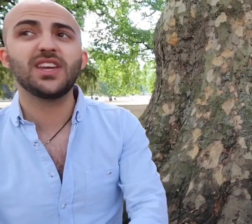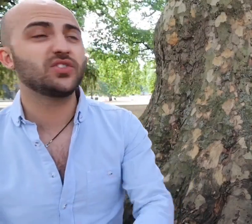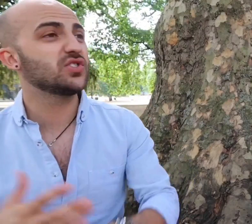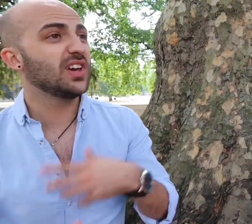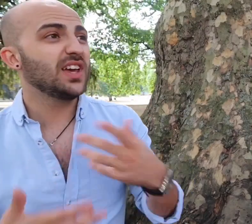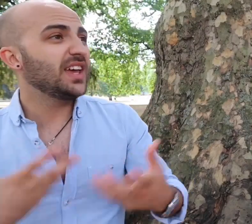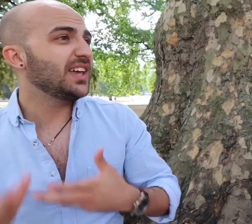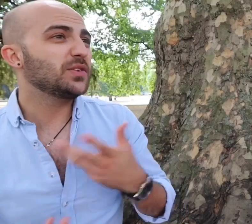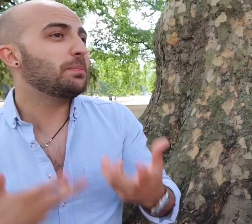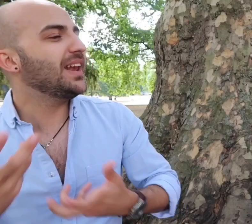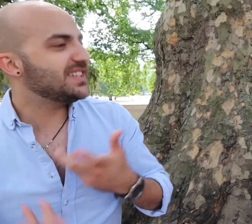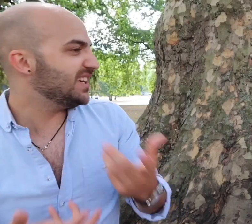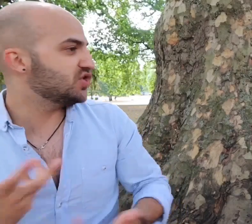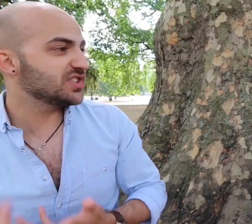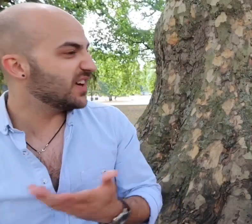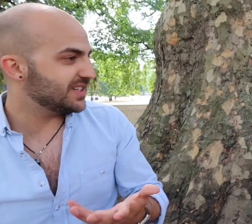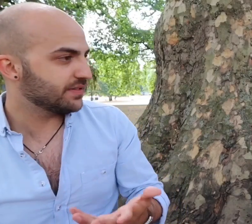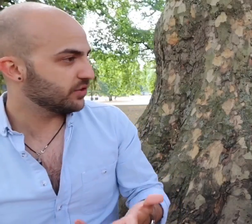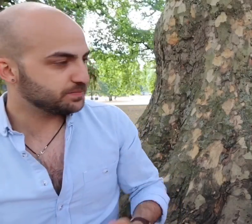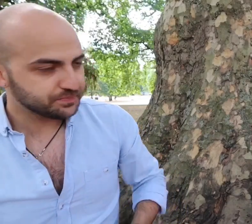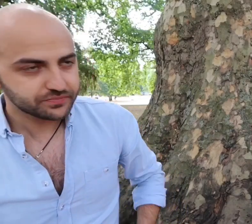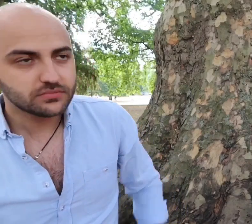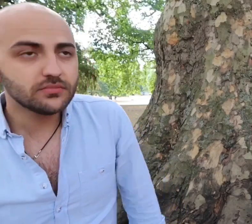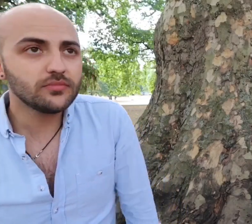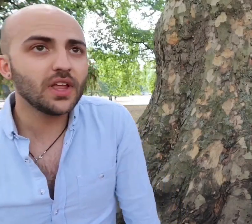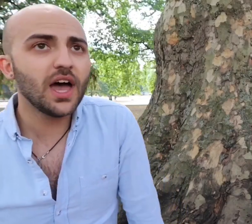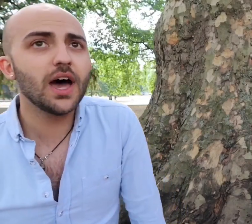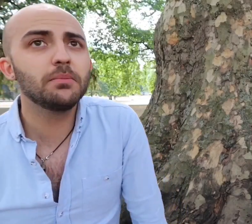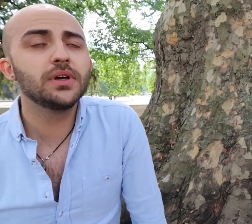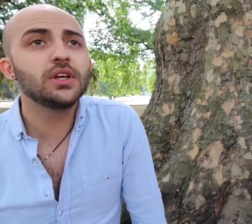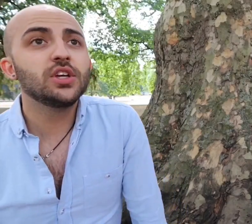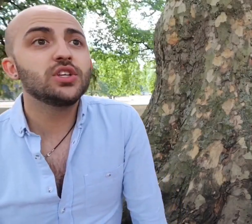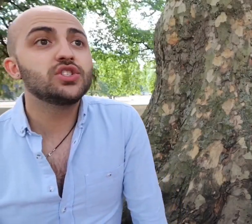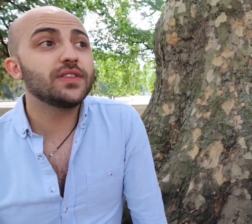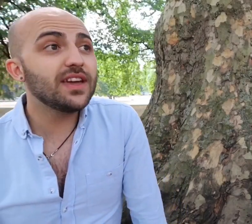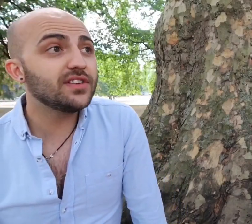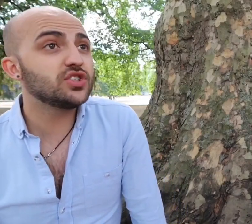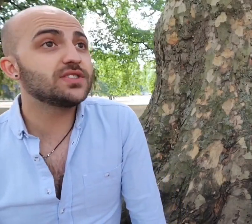but his ability is just very different. So they've introduced